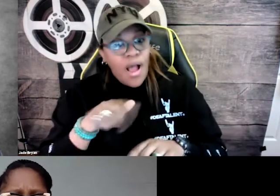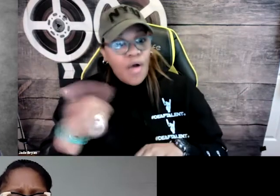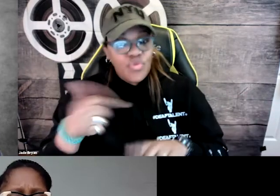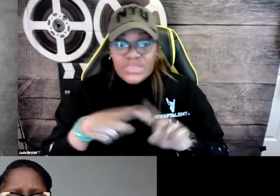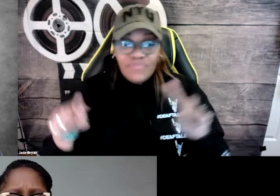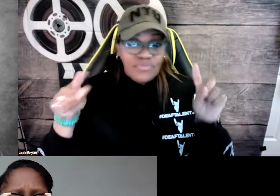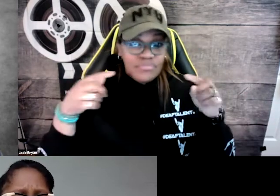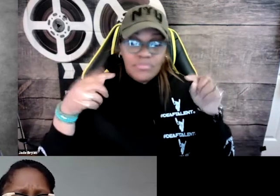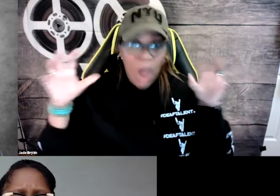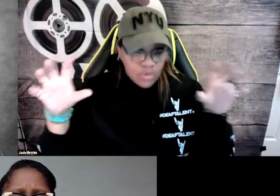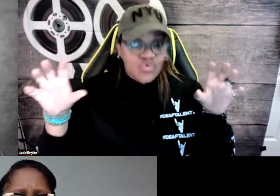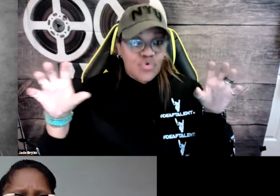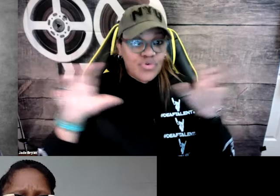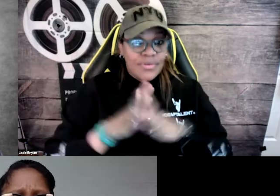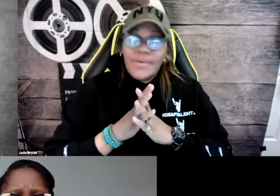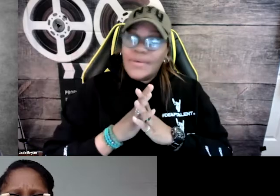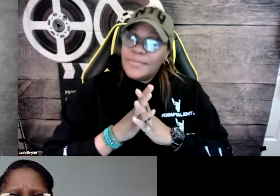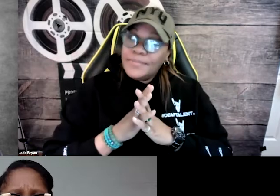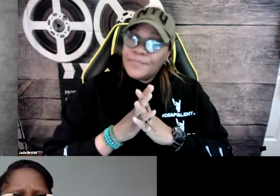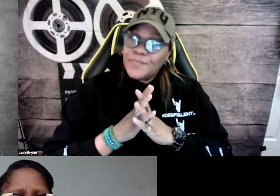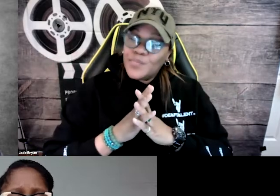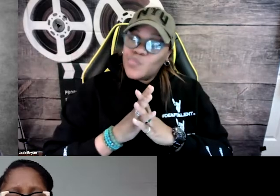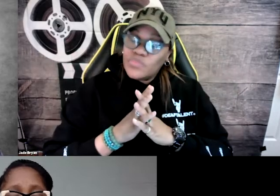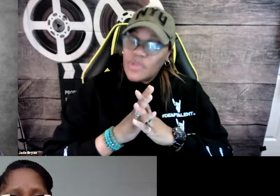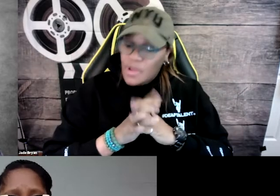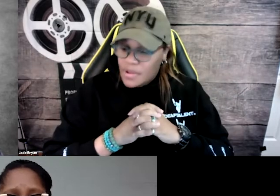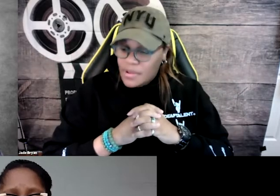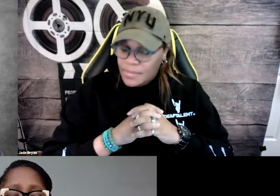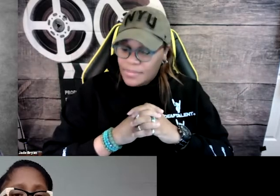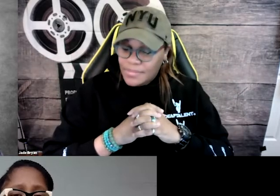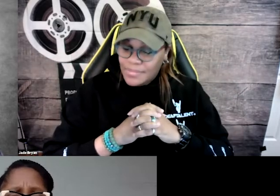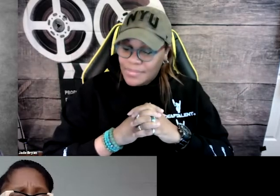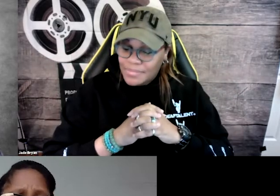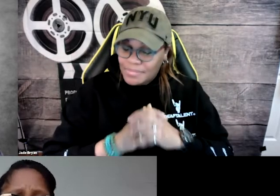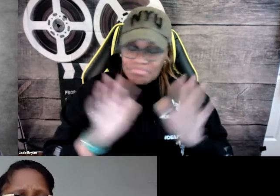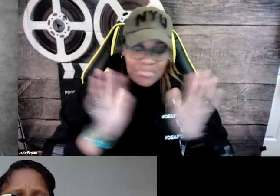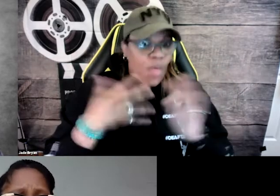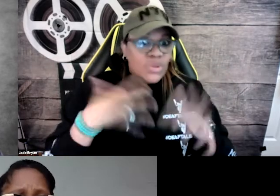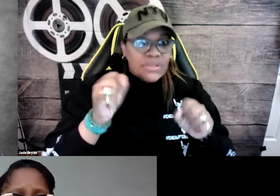For this documentary film, it was very important to have that all accurate. It was a monster.